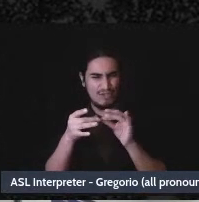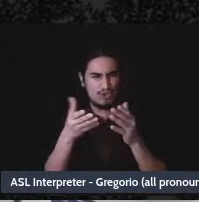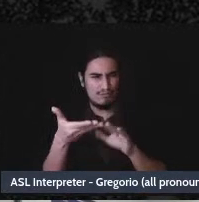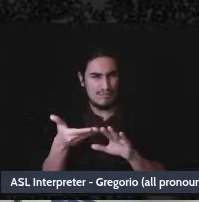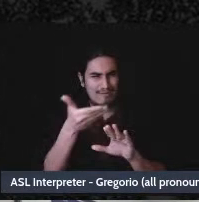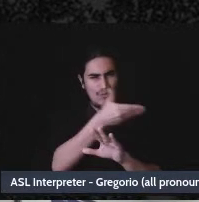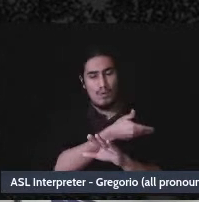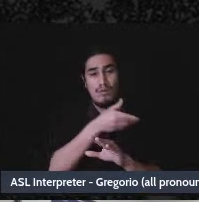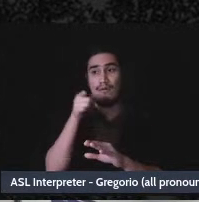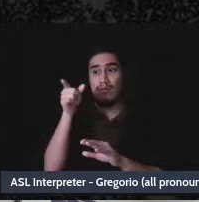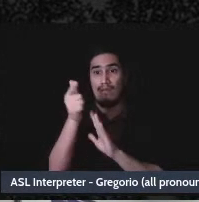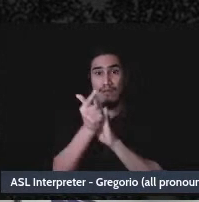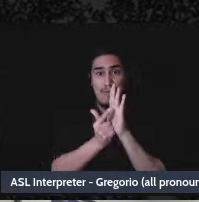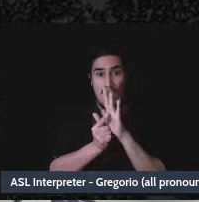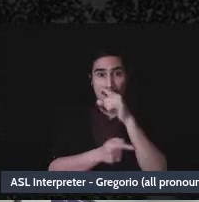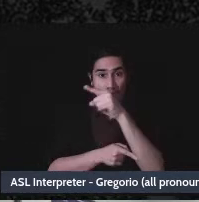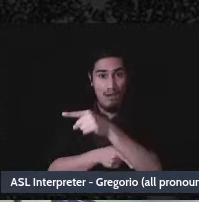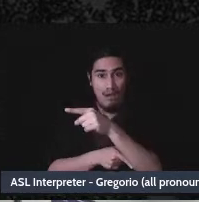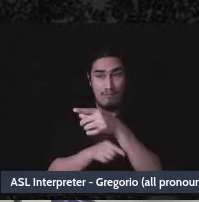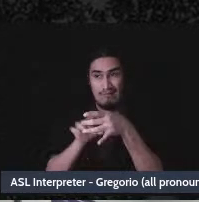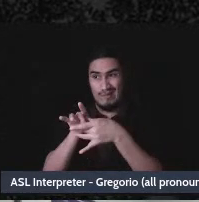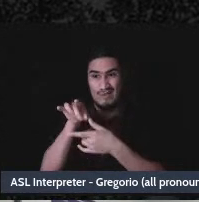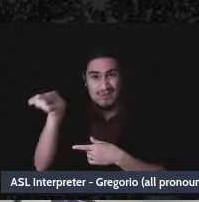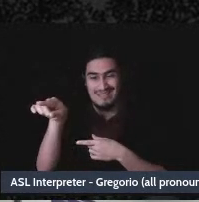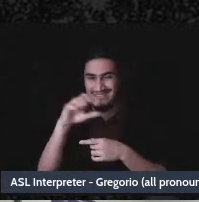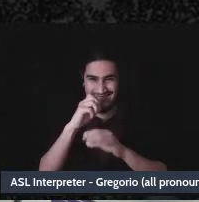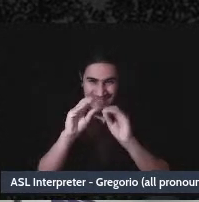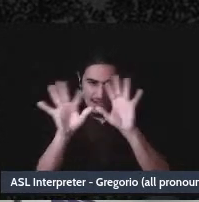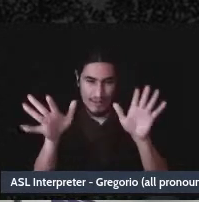is not totally clear, and so the advice I'm gonna give is not gonna be super specific.